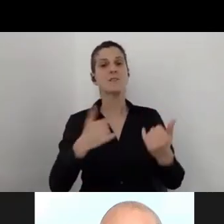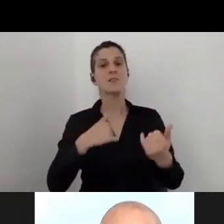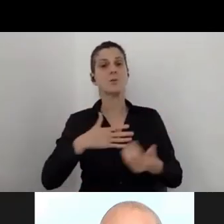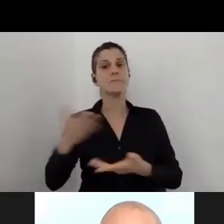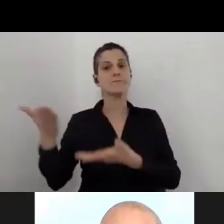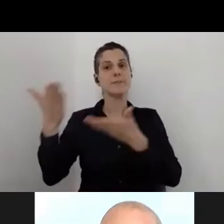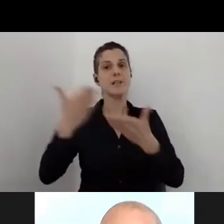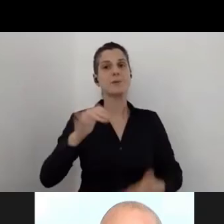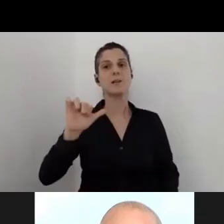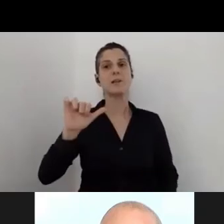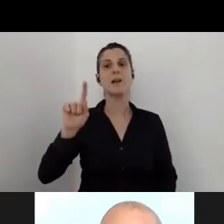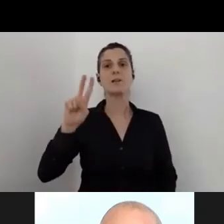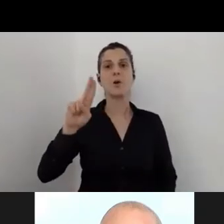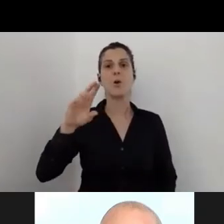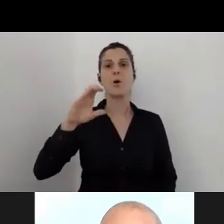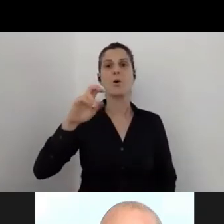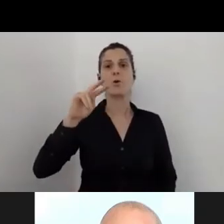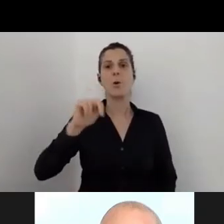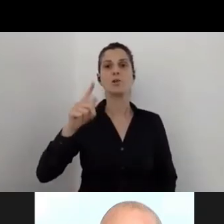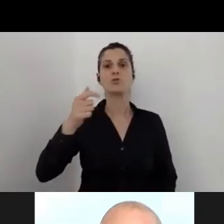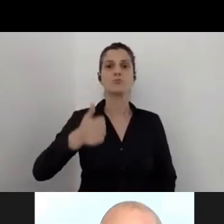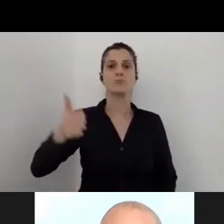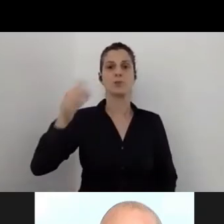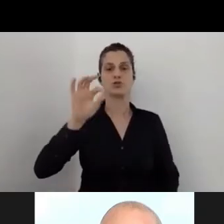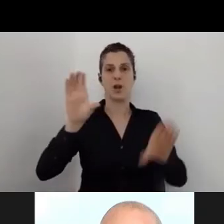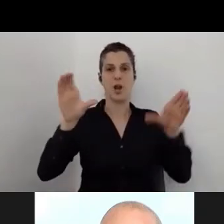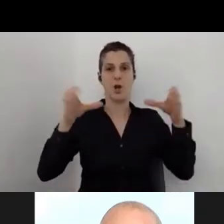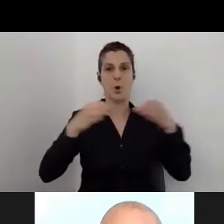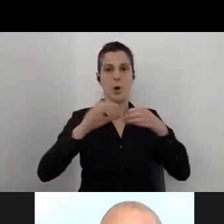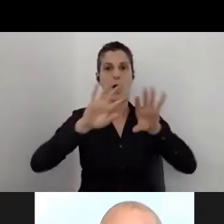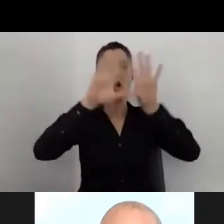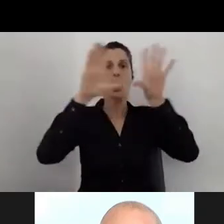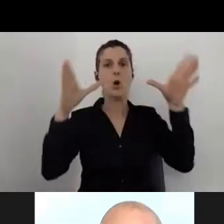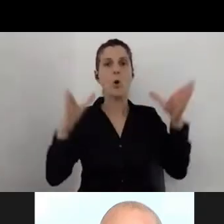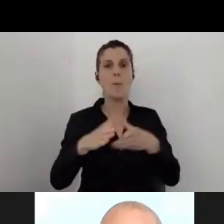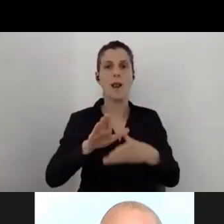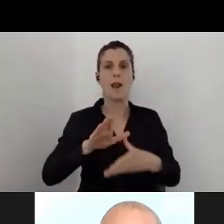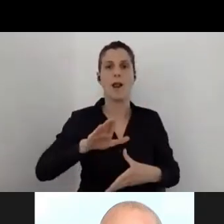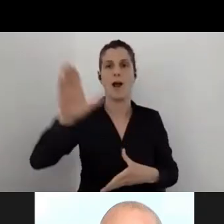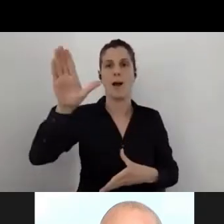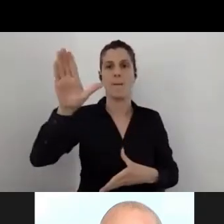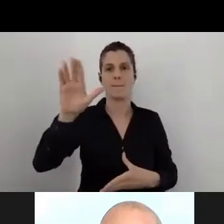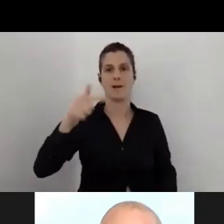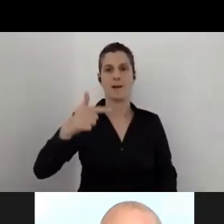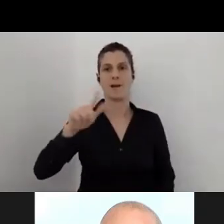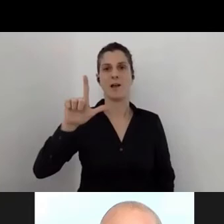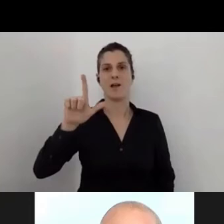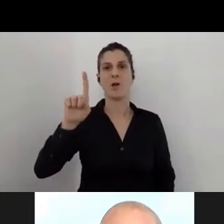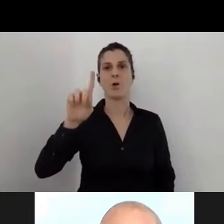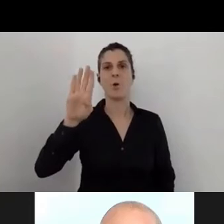Global Ramp CEO, to tell us about his product.